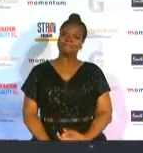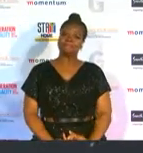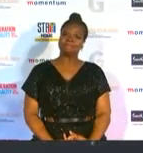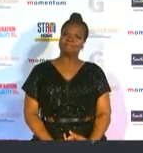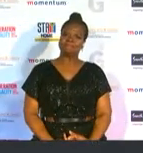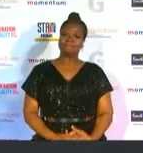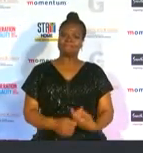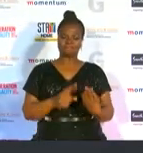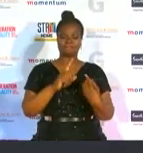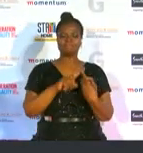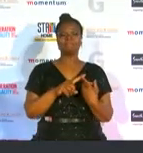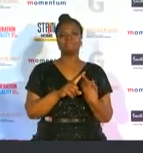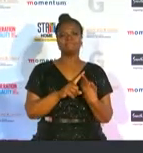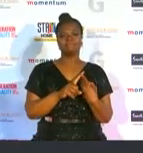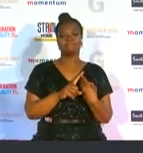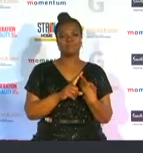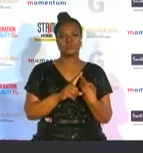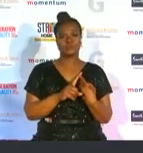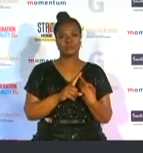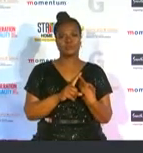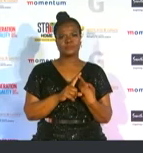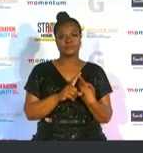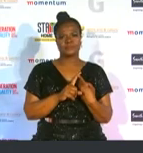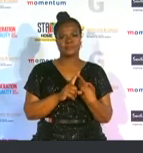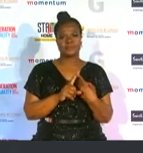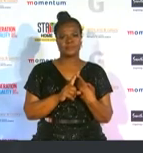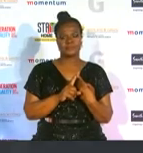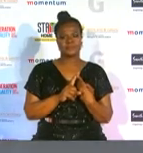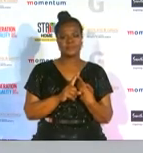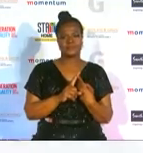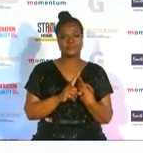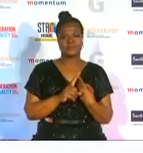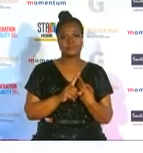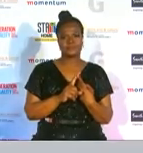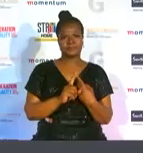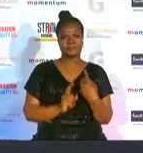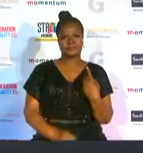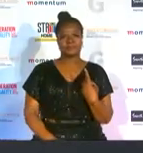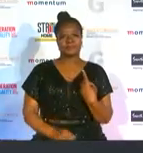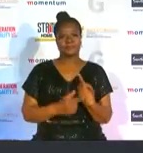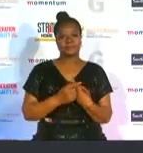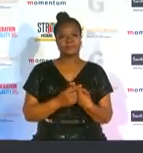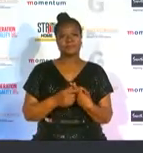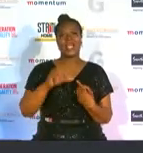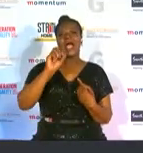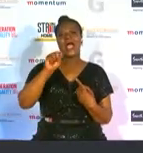for sponsor of the year the finalists are spa